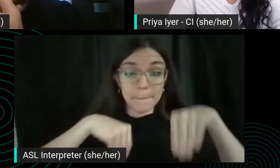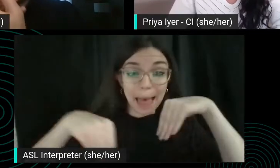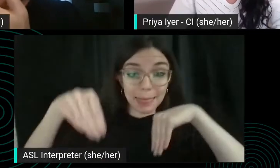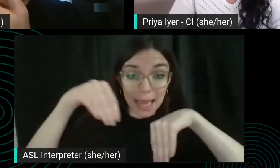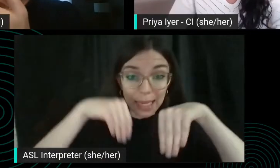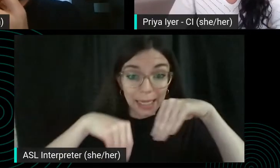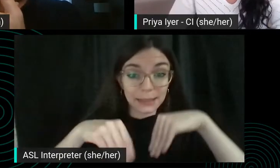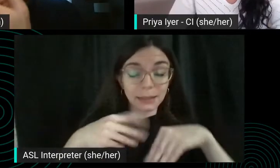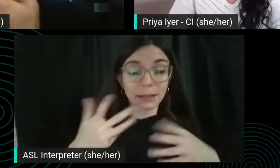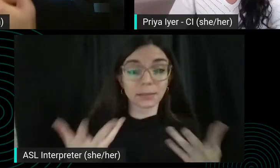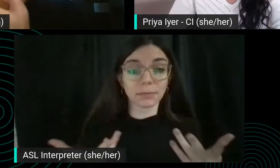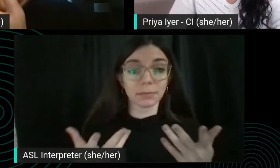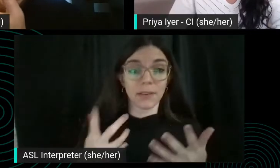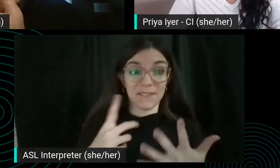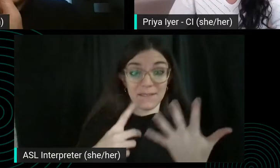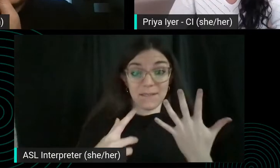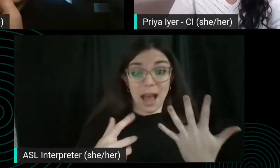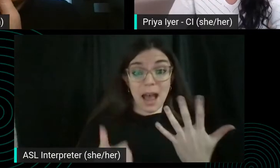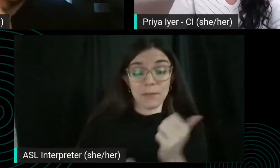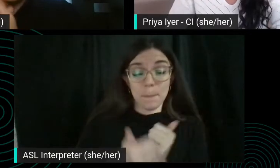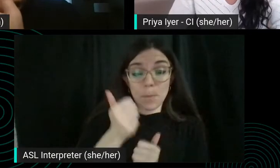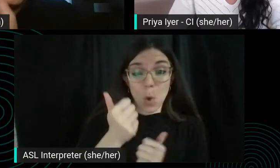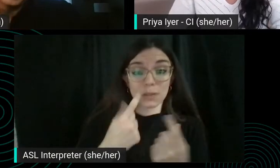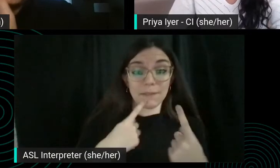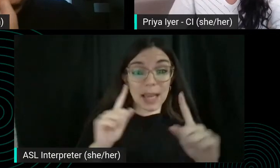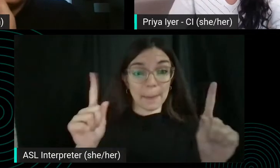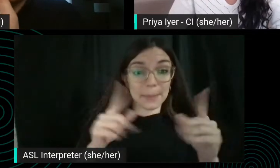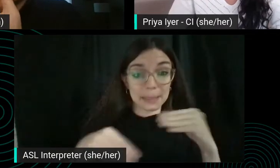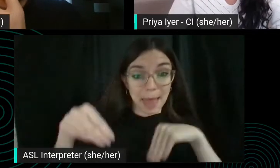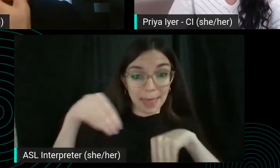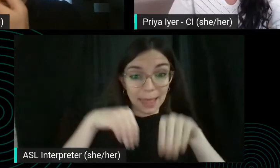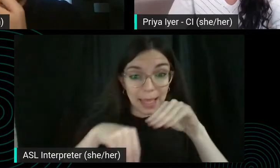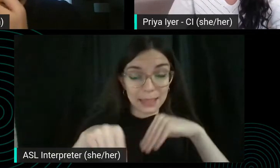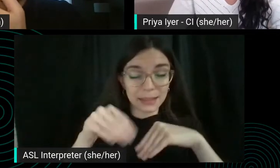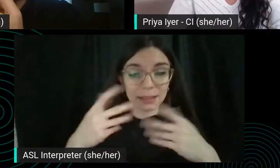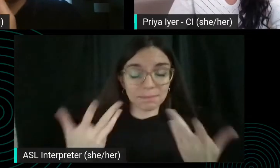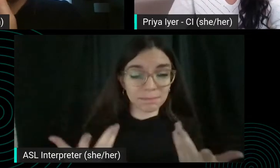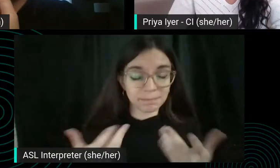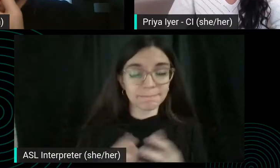famous five. Most famous ballets. Is that the keyword you're gonna go for his. Most famous ballet is then